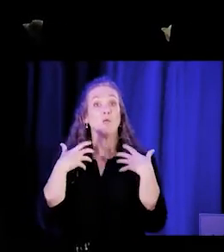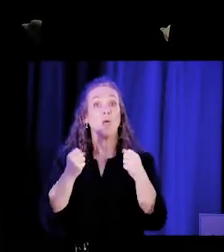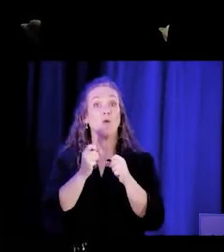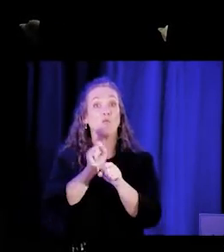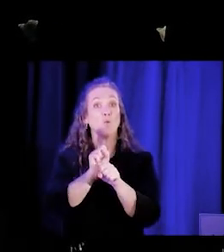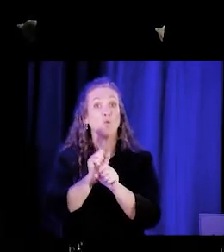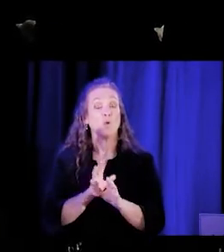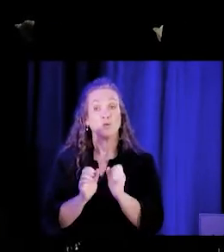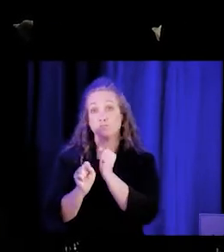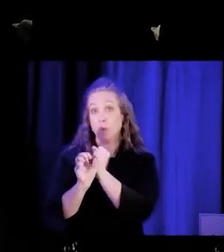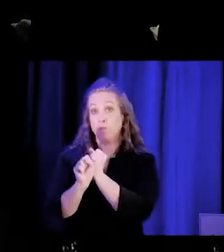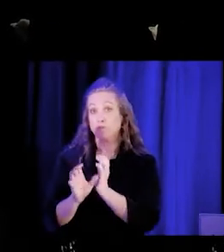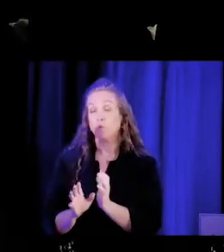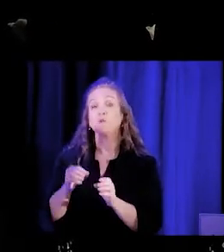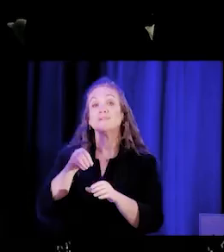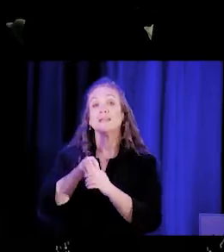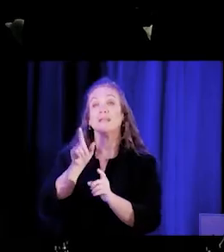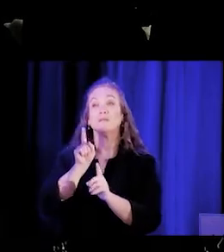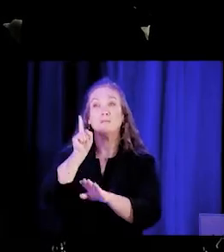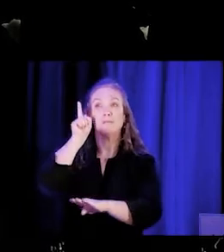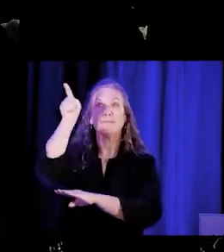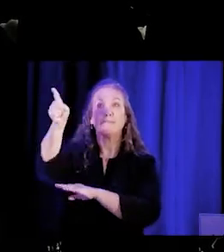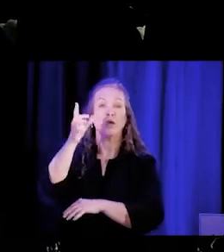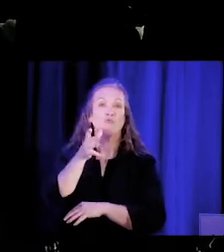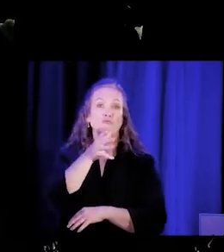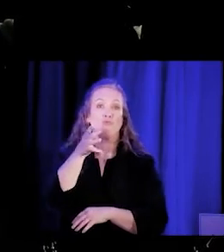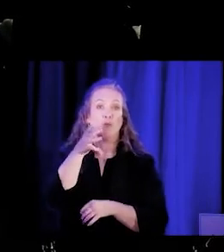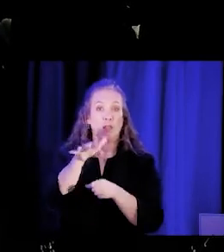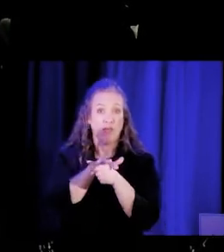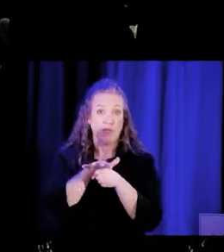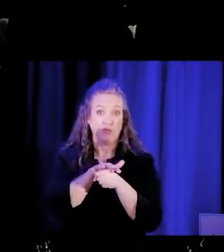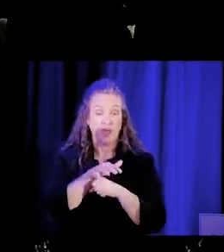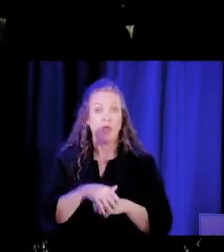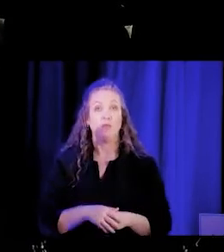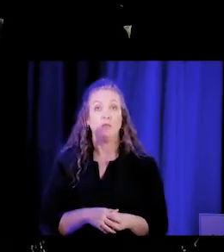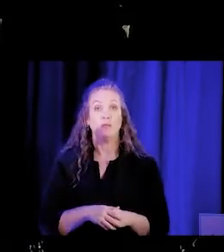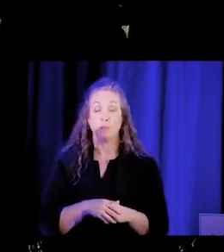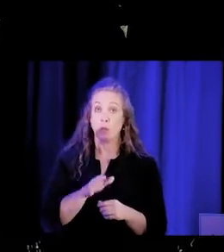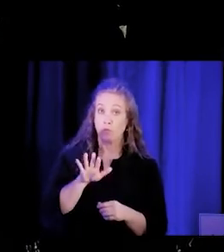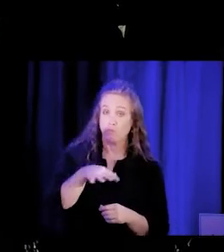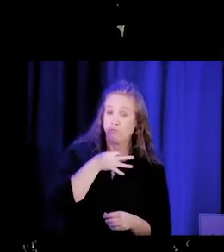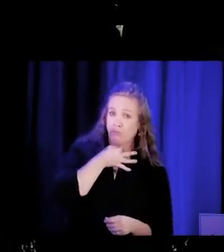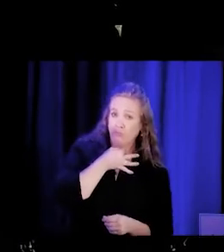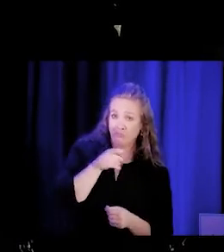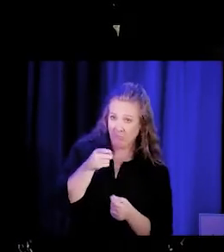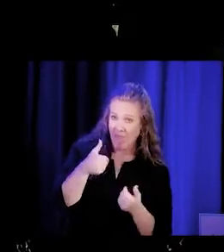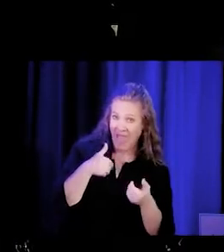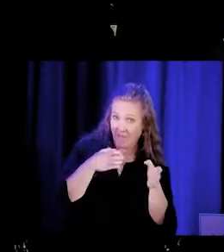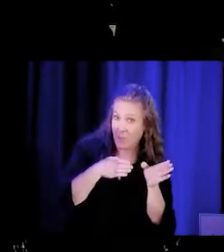Promotores in rural areas. I'm wondering if there's like any plan on how to do that